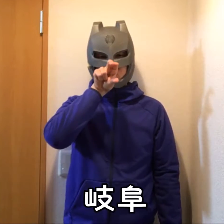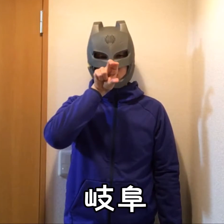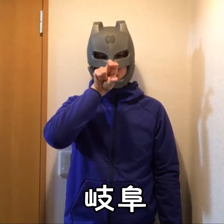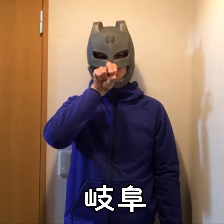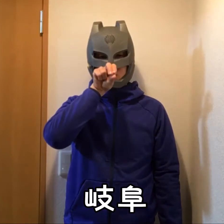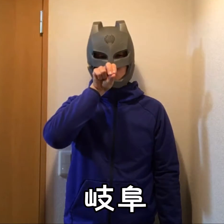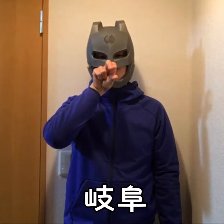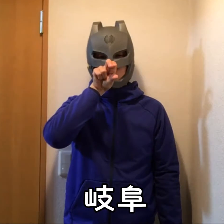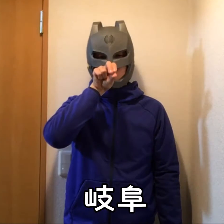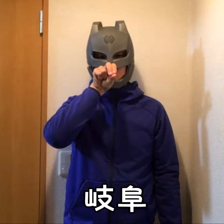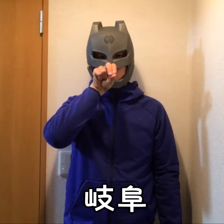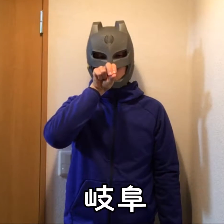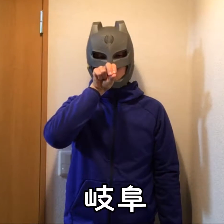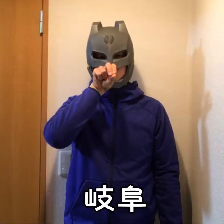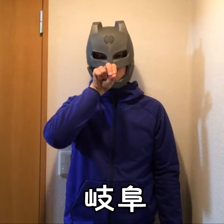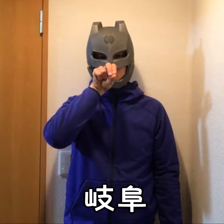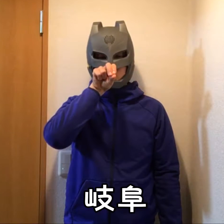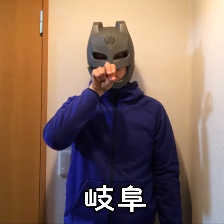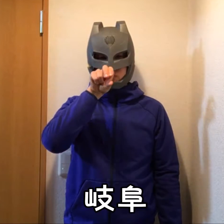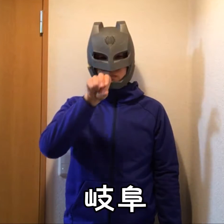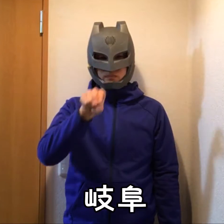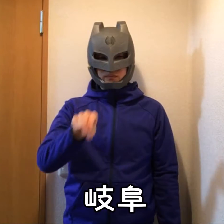Gifu